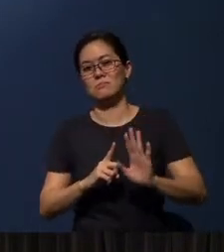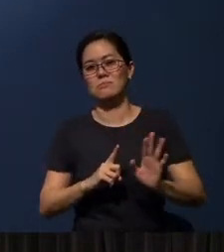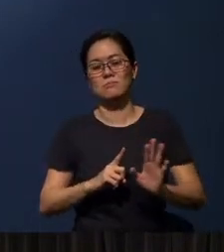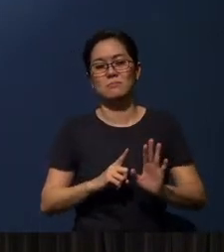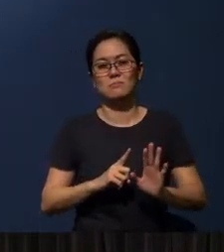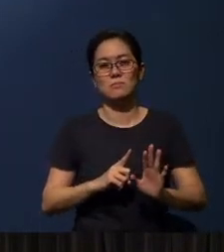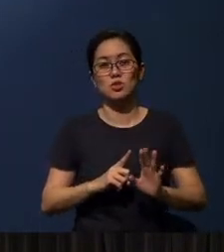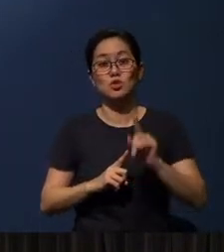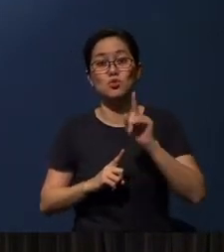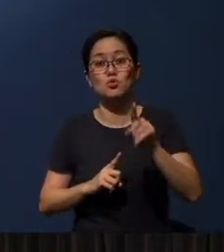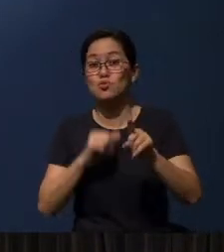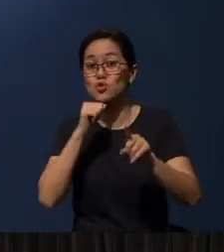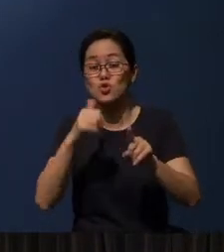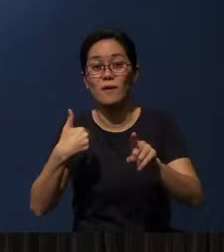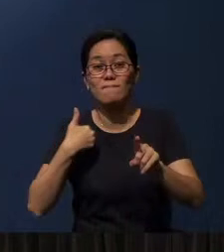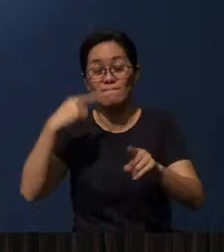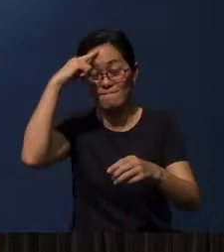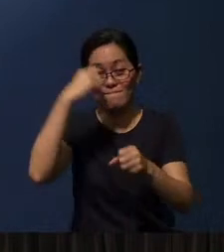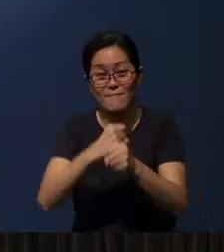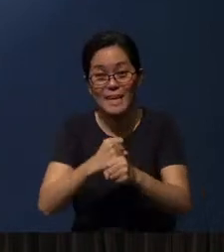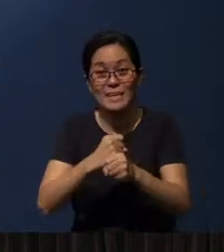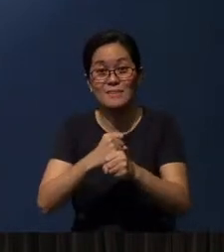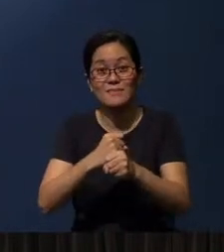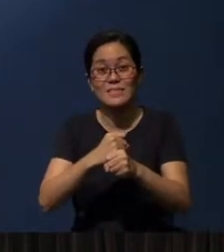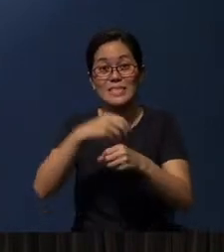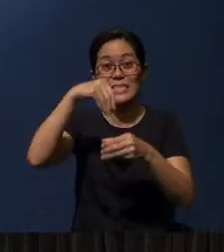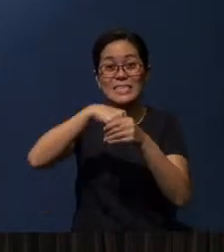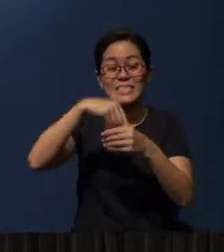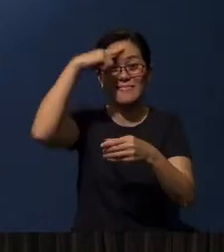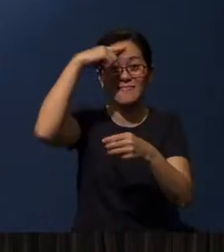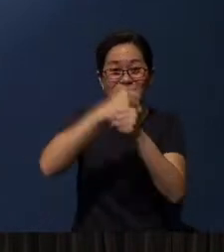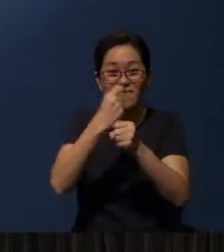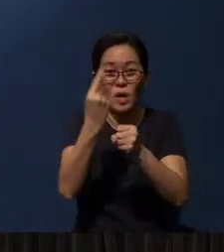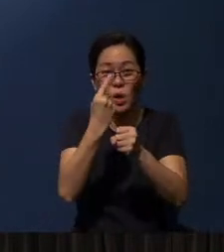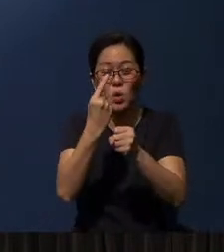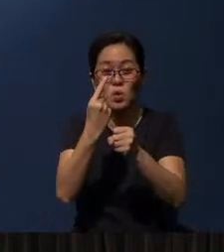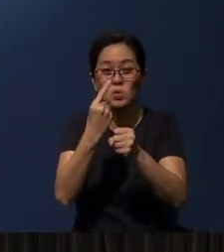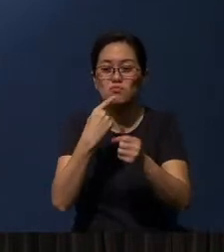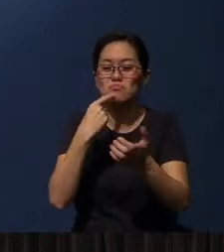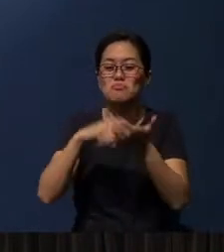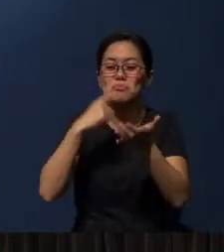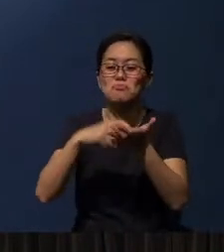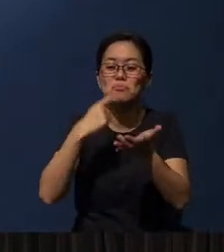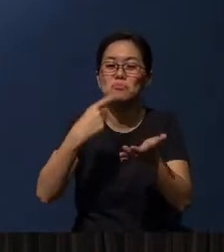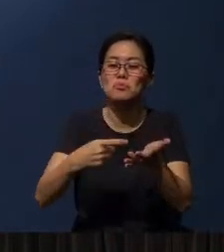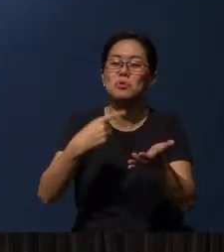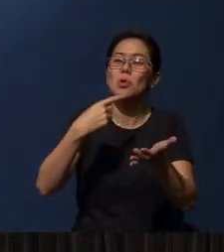You don't have faith in faith alone. You don't have faith in faith itself.